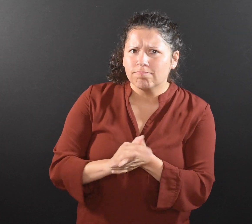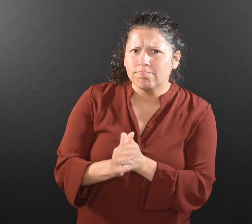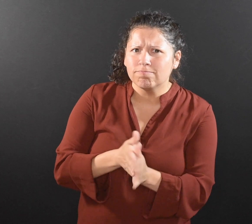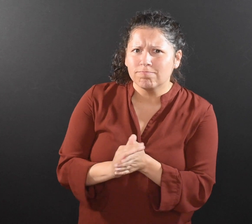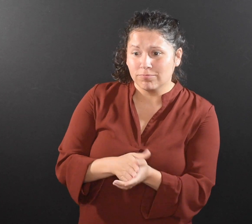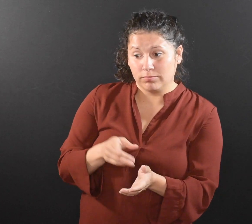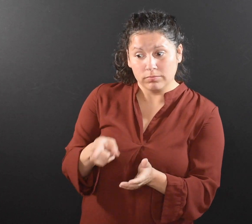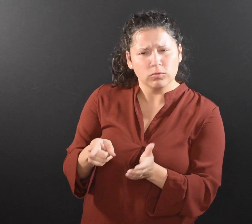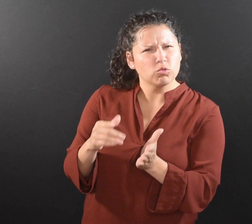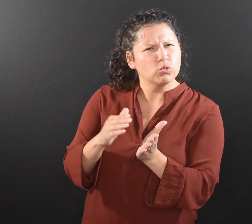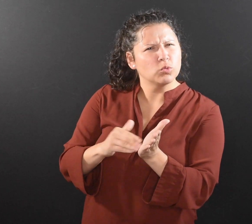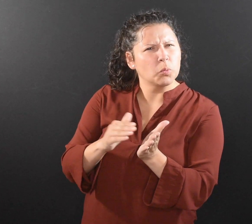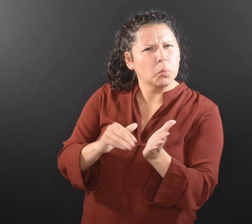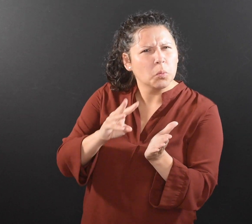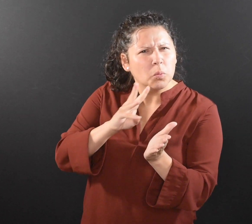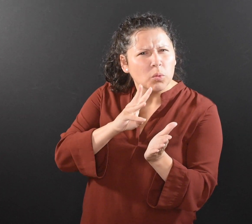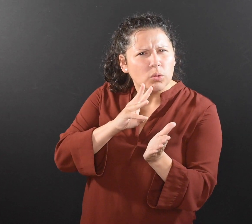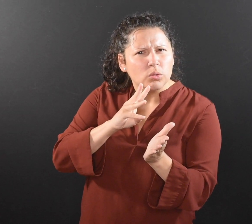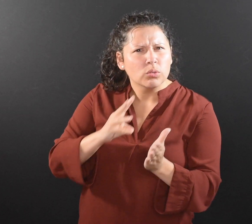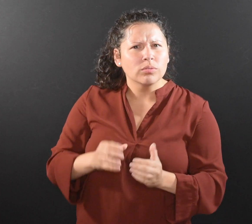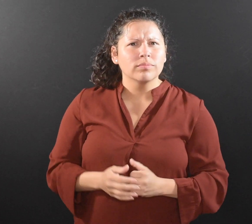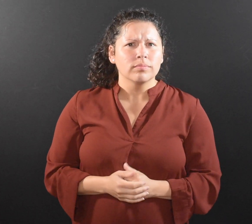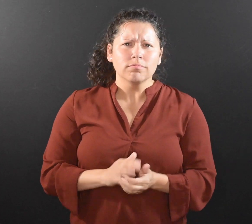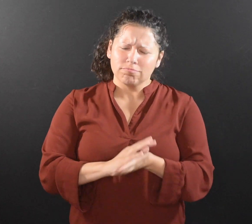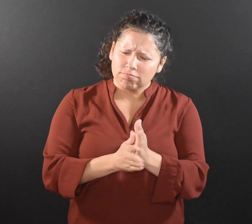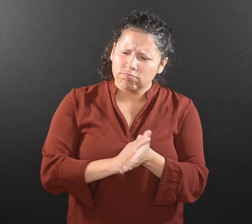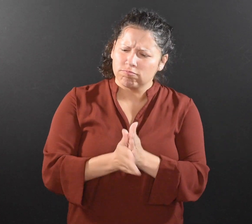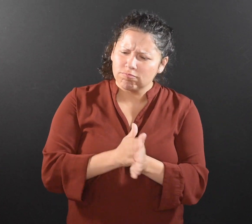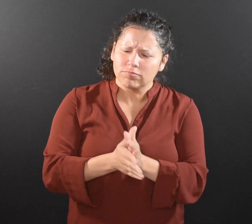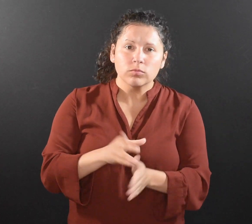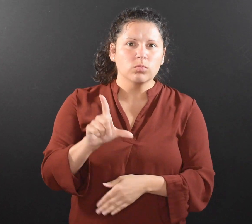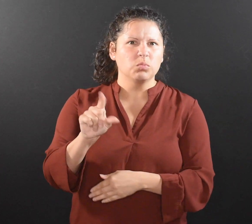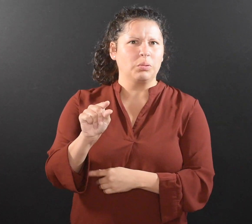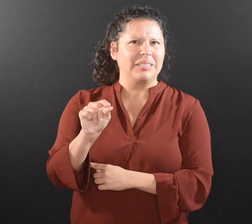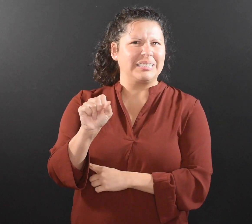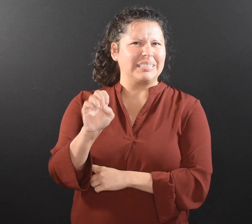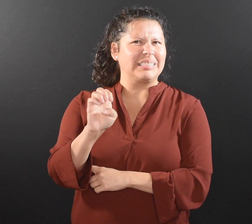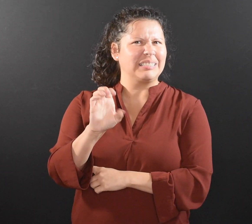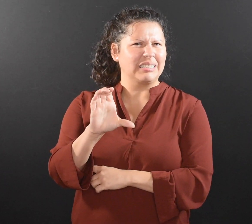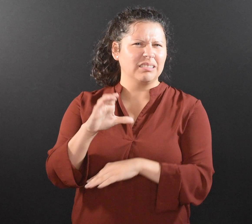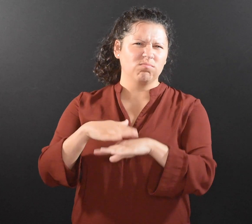Wash your hands with soap and water for at least 20 seconds, or use hand sanitizer.